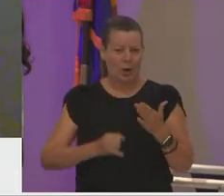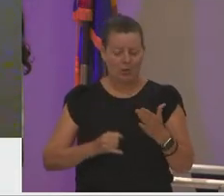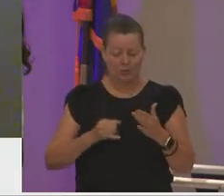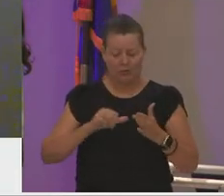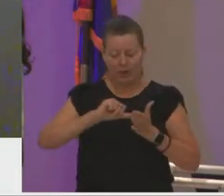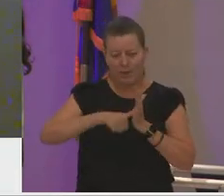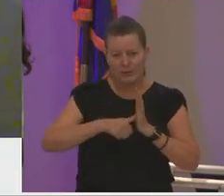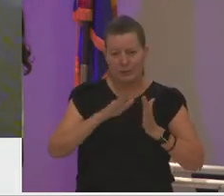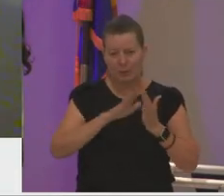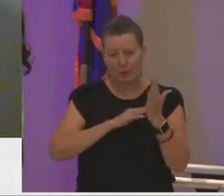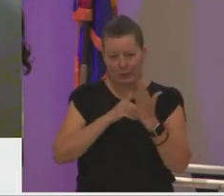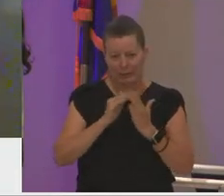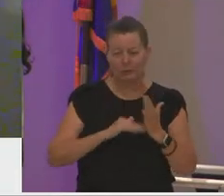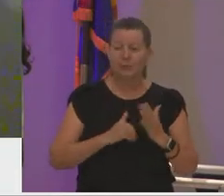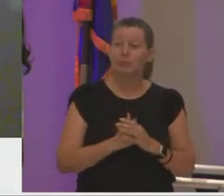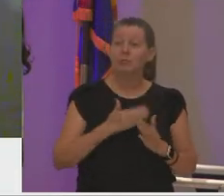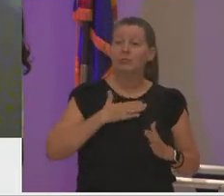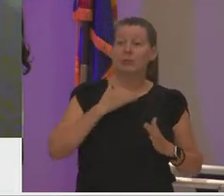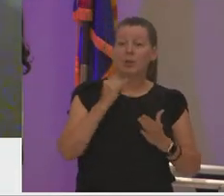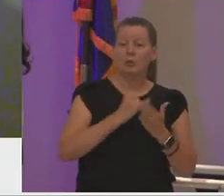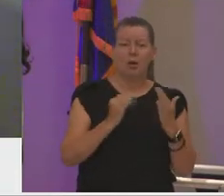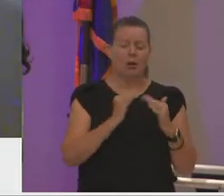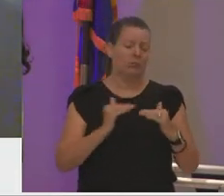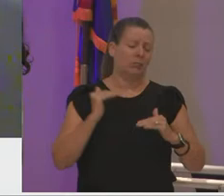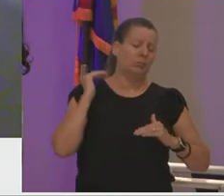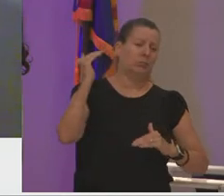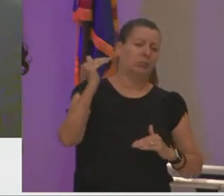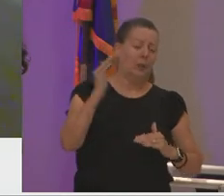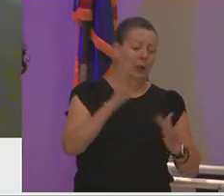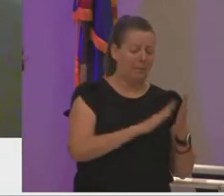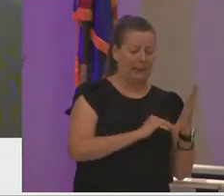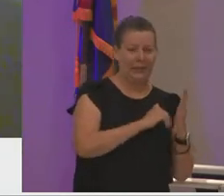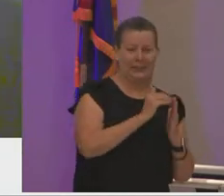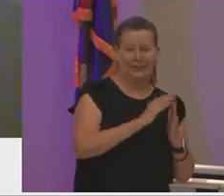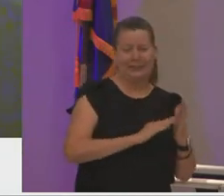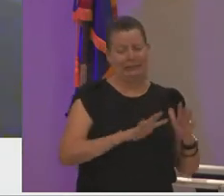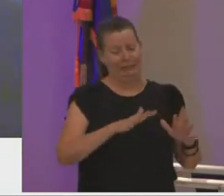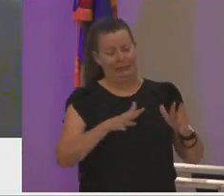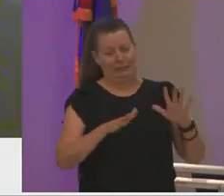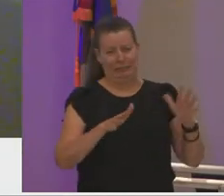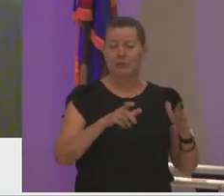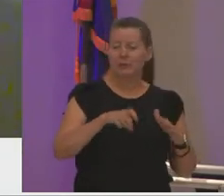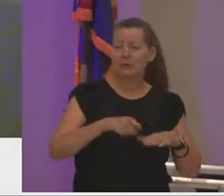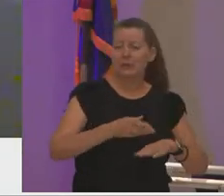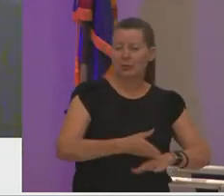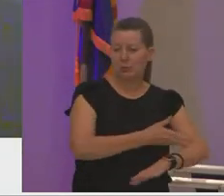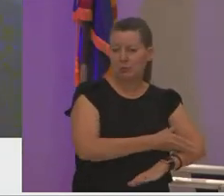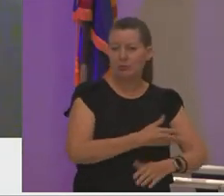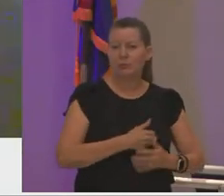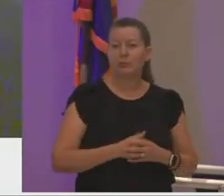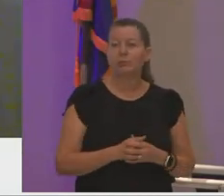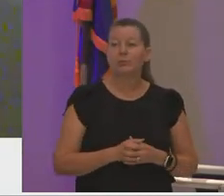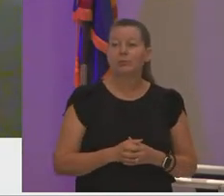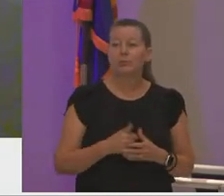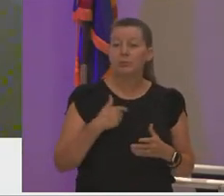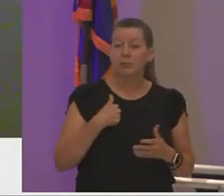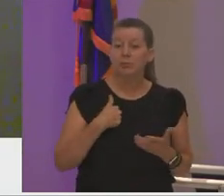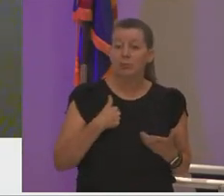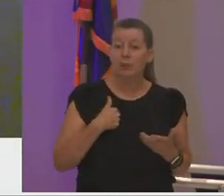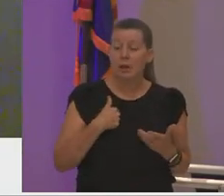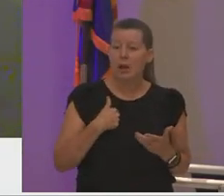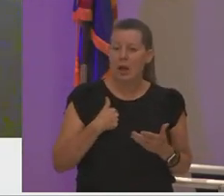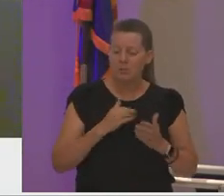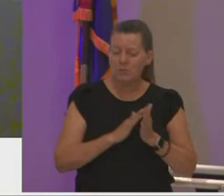while my drawing was beyond my years my painting really needed work and i was dedicated i remember